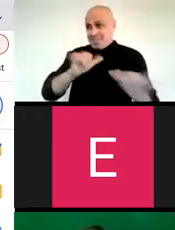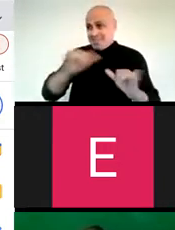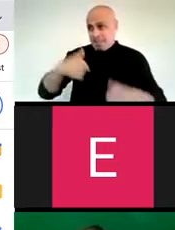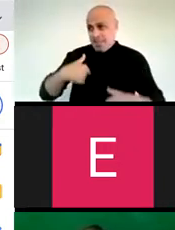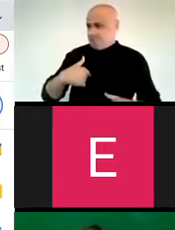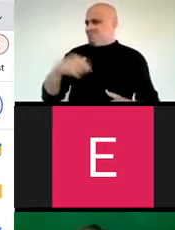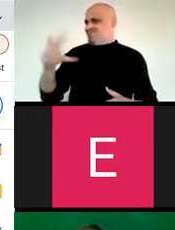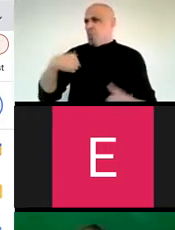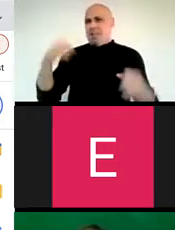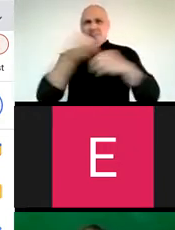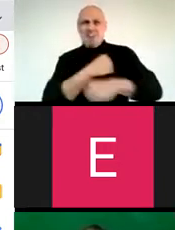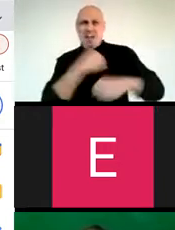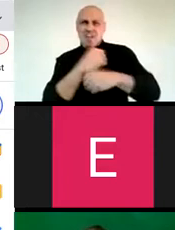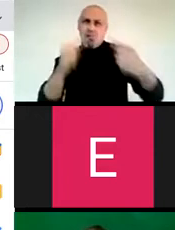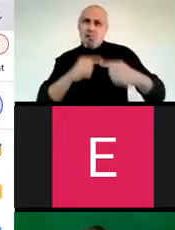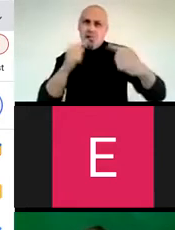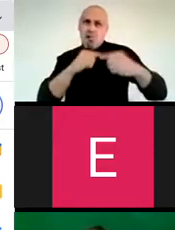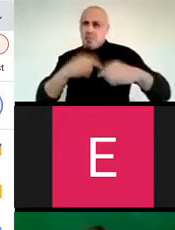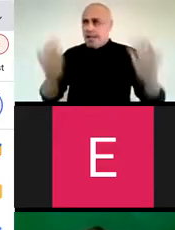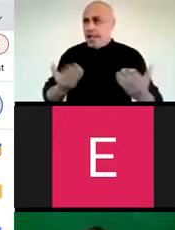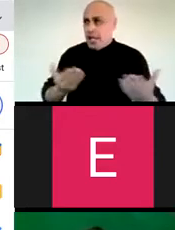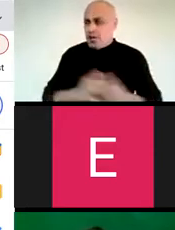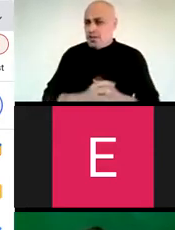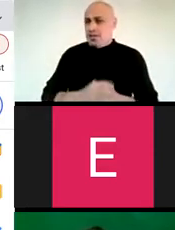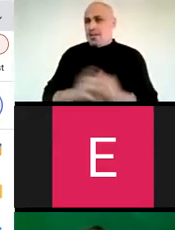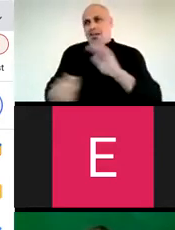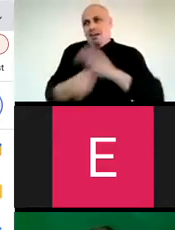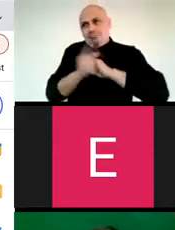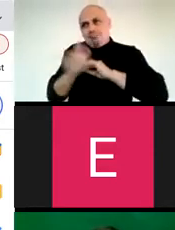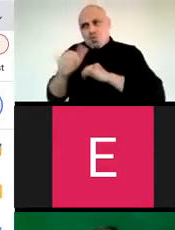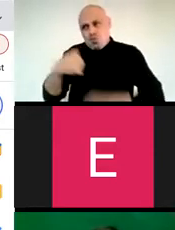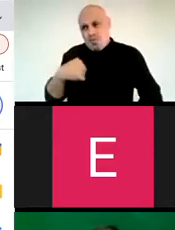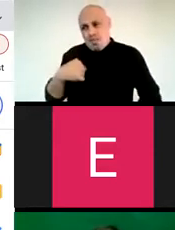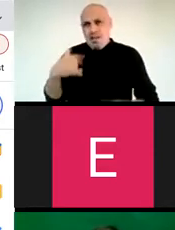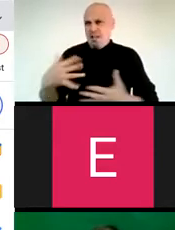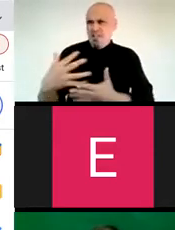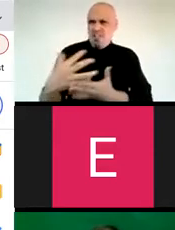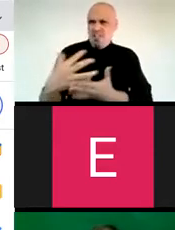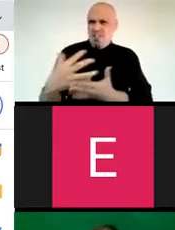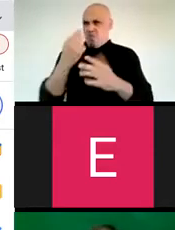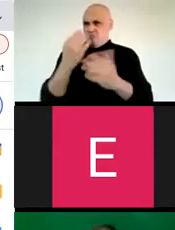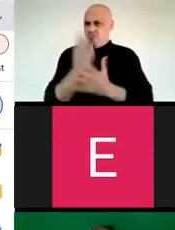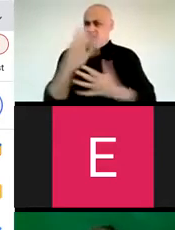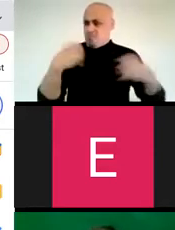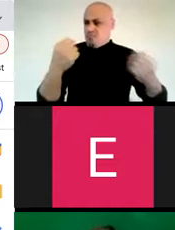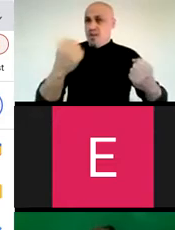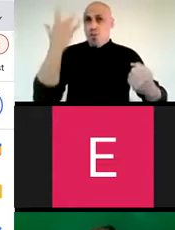you don't know what I know. I have had to fight to be here, I have also had to hide. I earned the